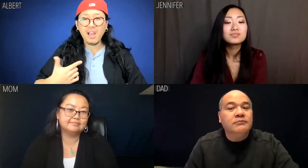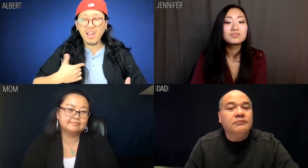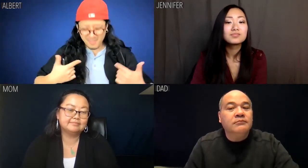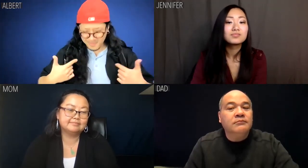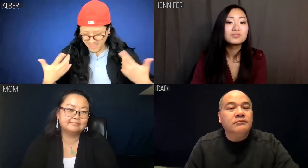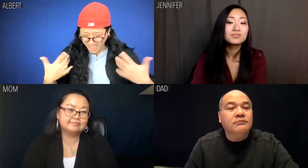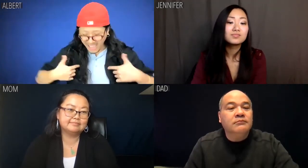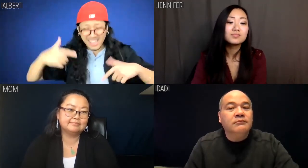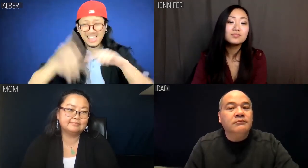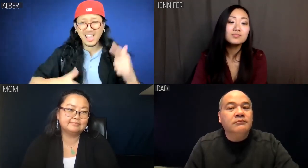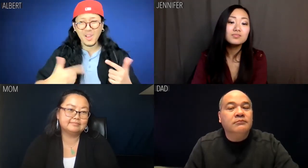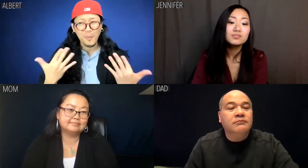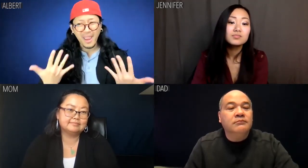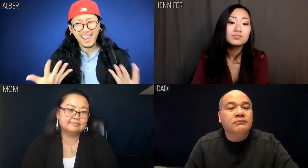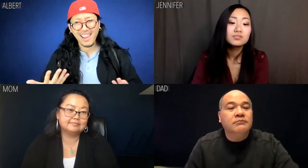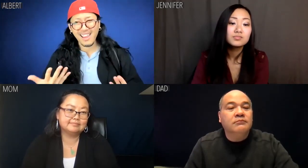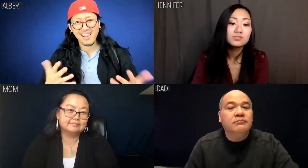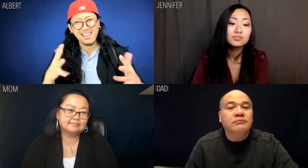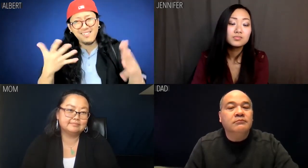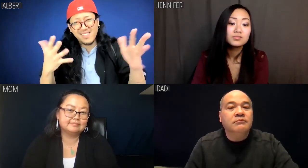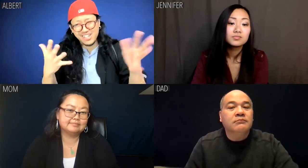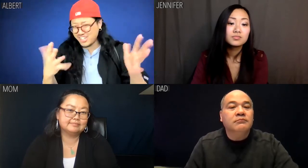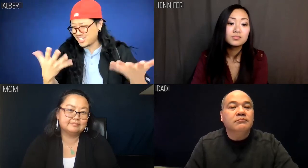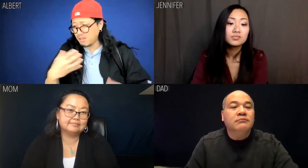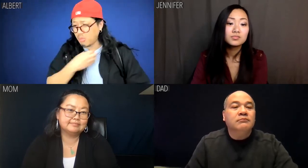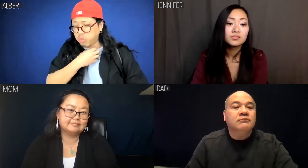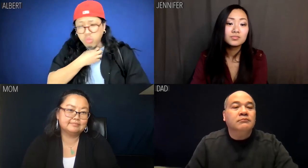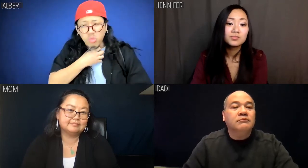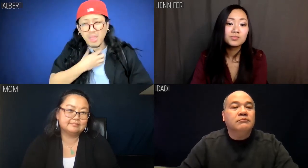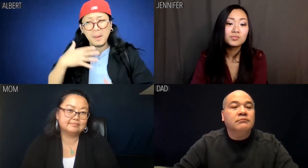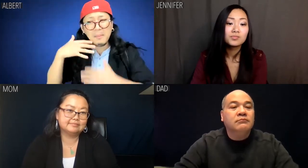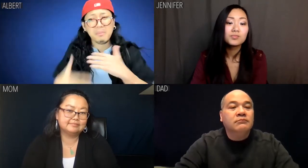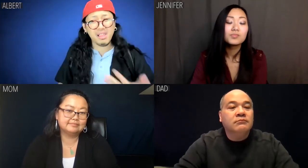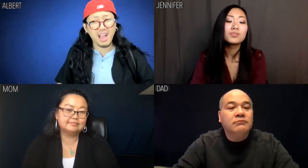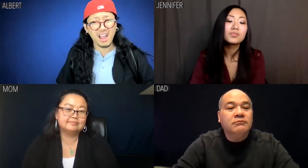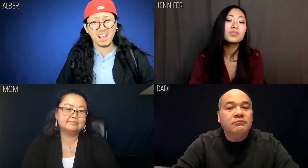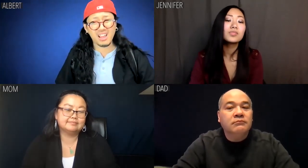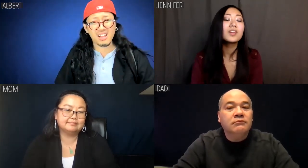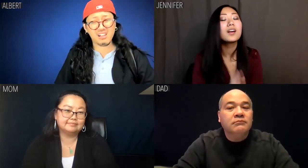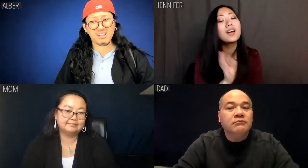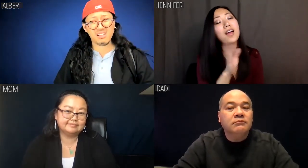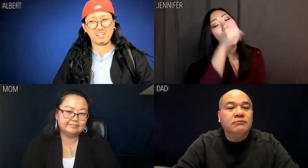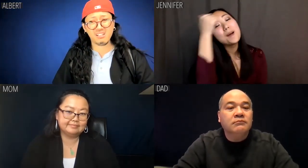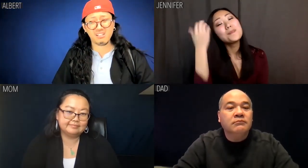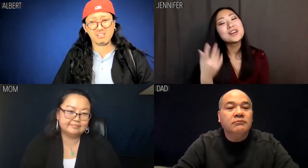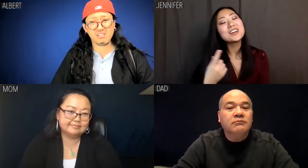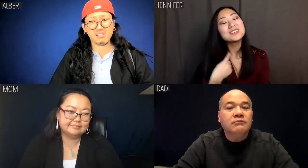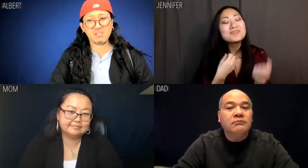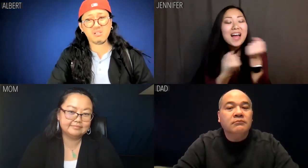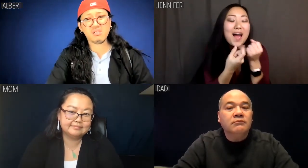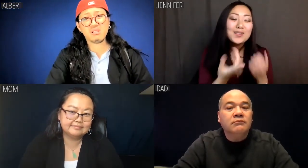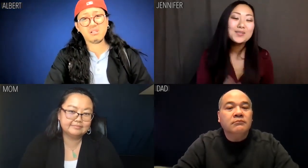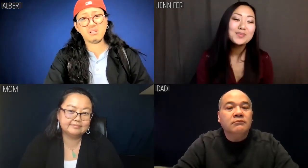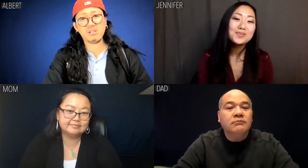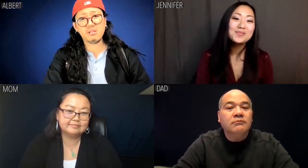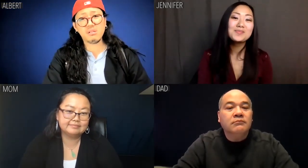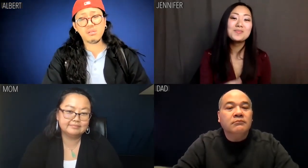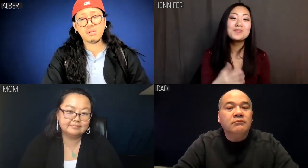I can't wait for that long, I'm choking on my own blood. Jennifer: Albert, I got you.